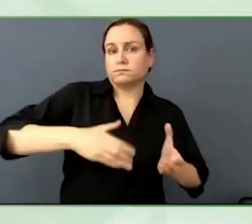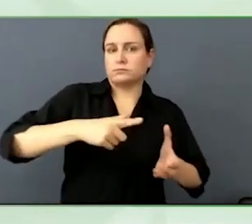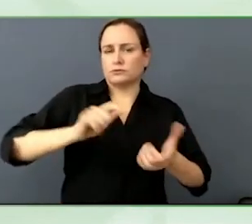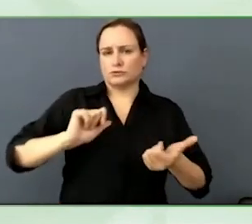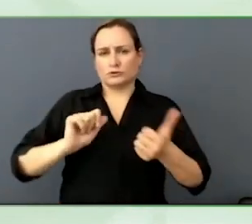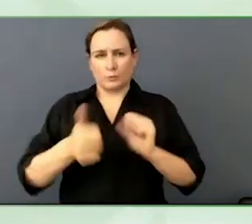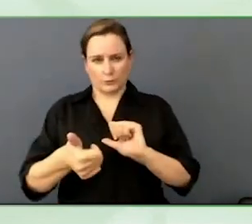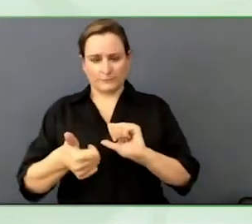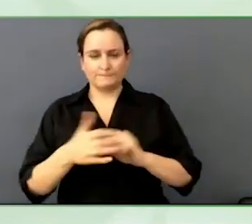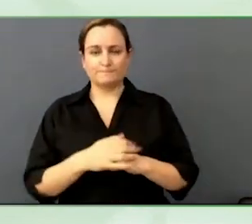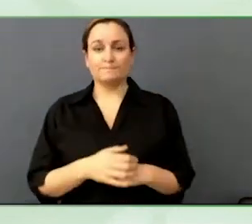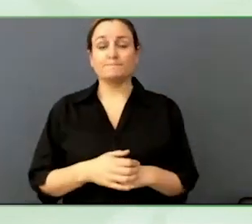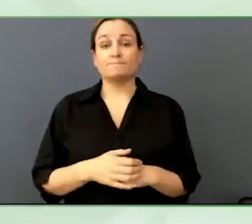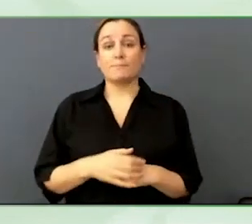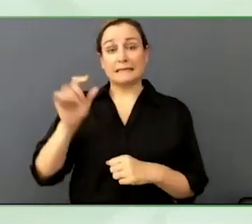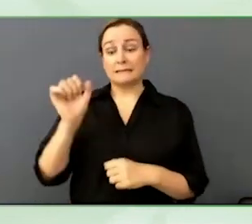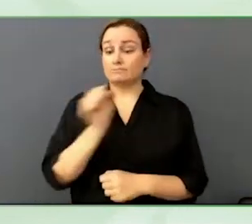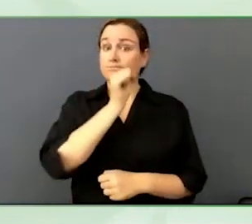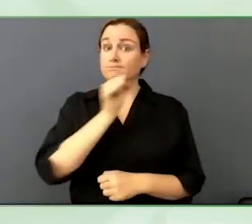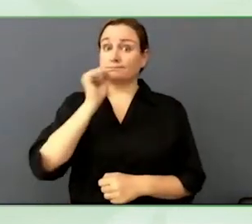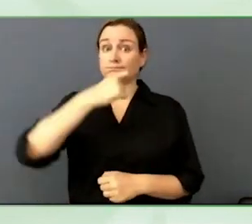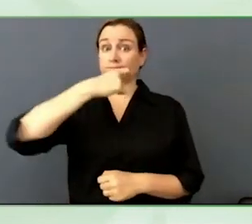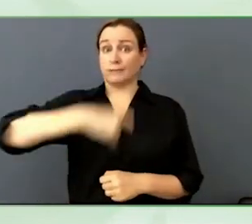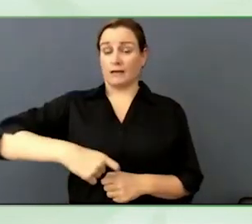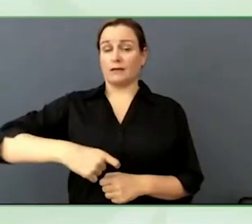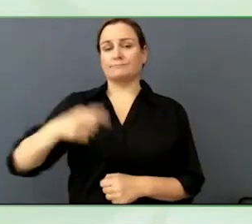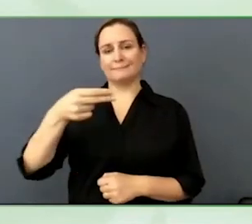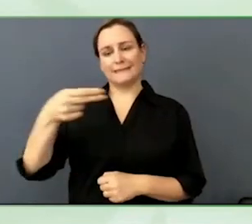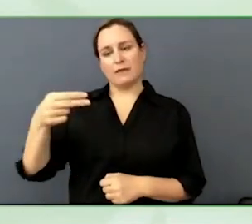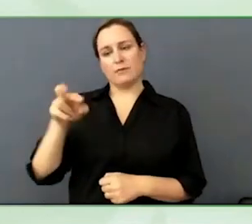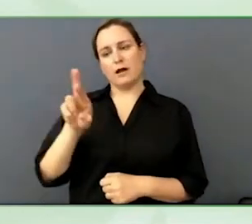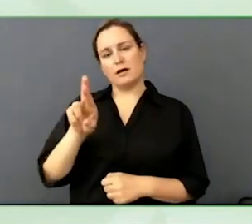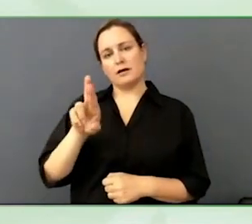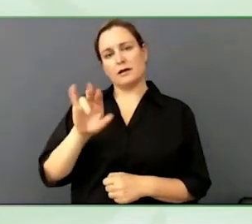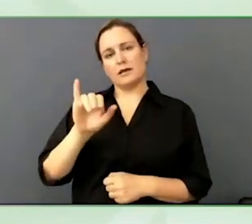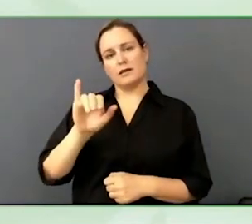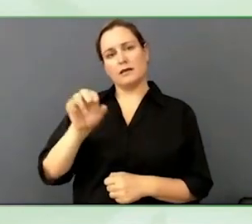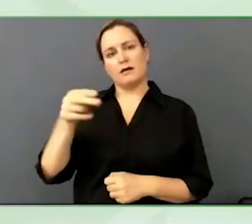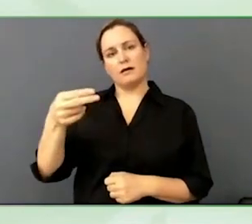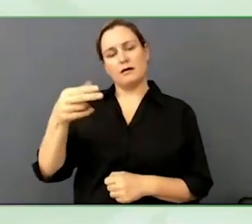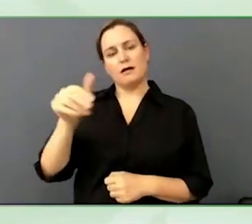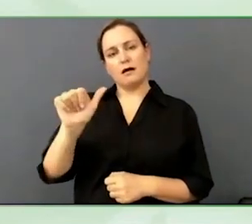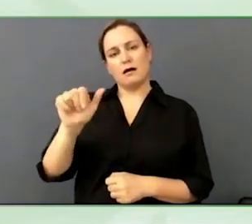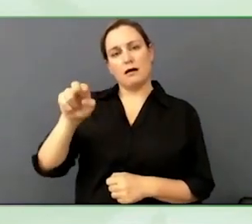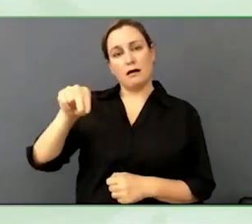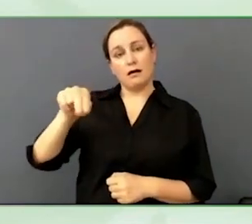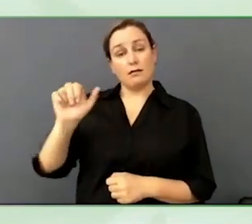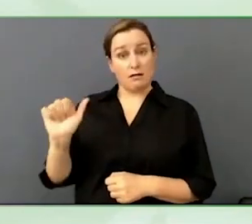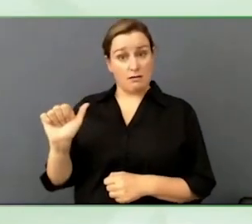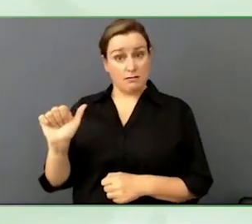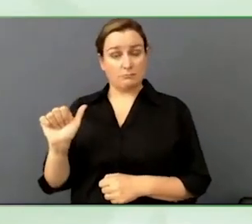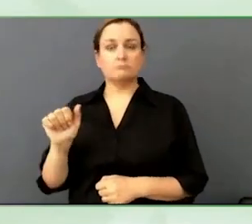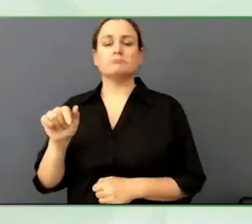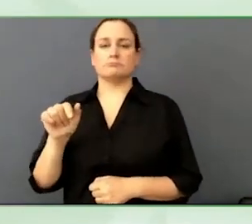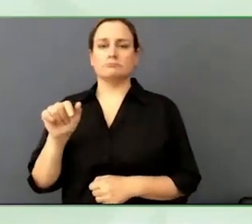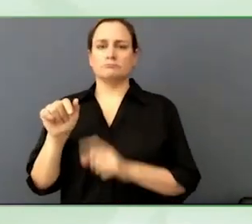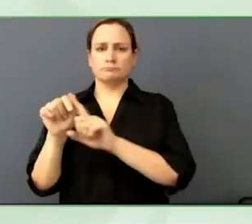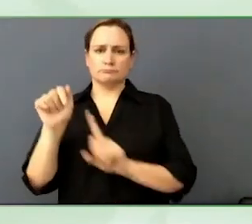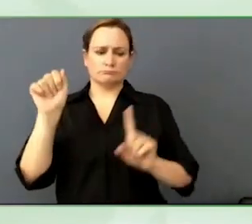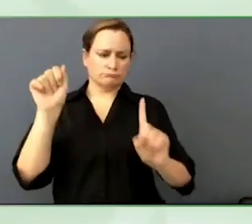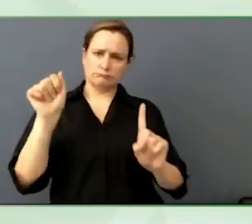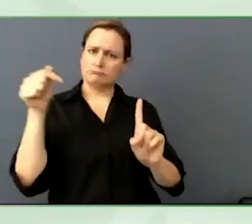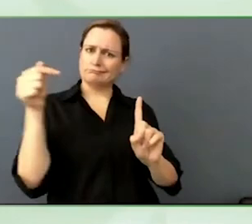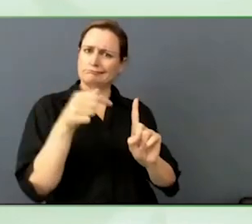And how powerful that individual was able to not just interpret the